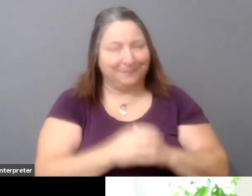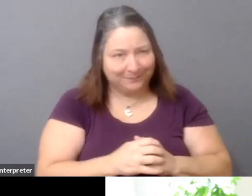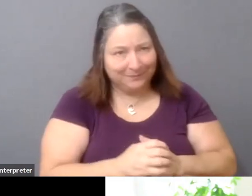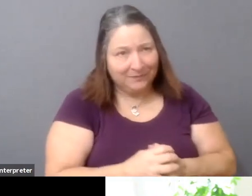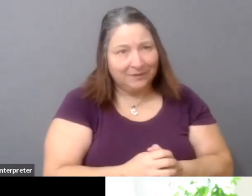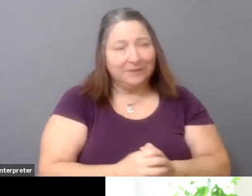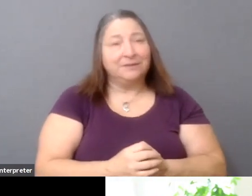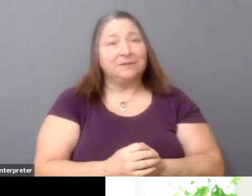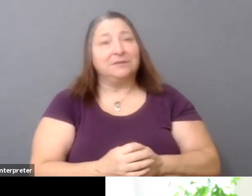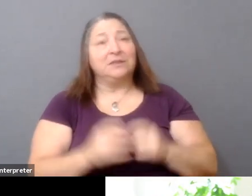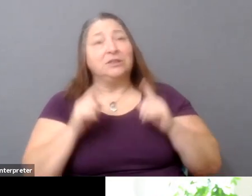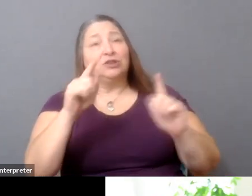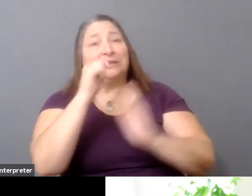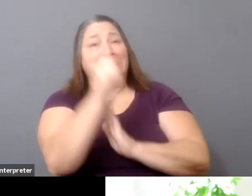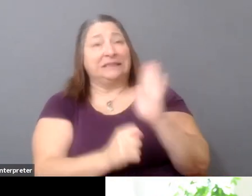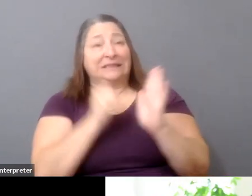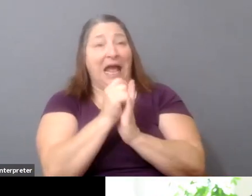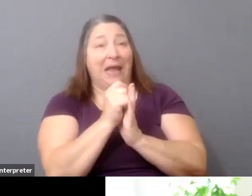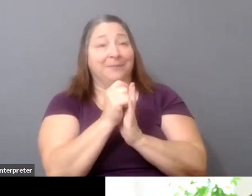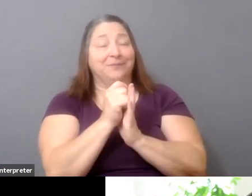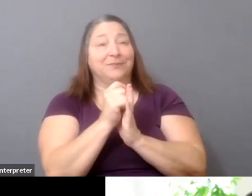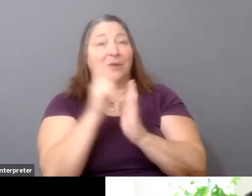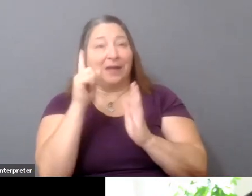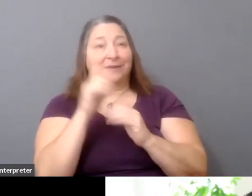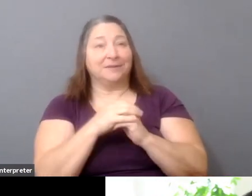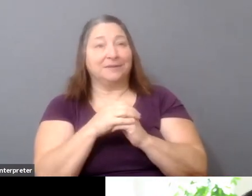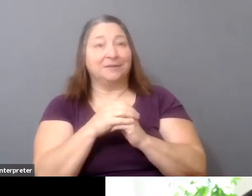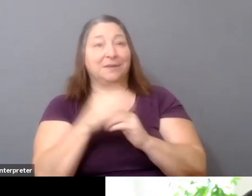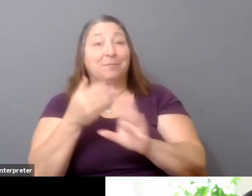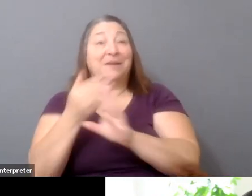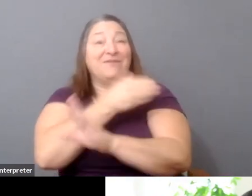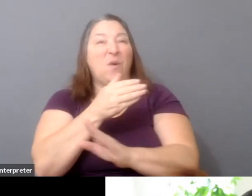in a time of, you know, before Kickstarter and crowdfunding